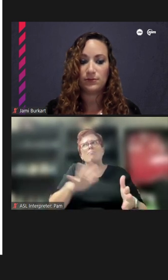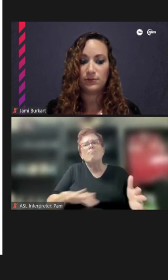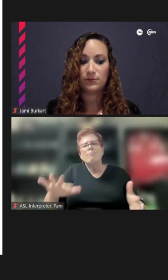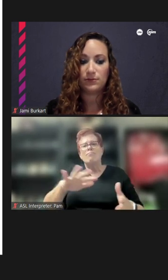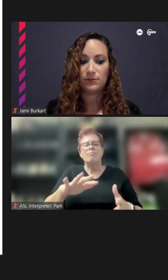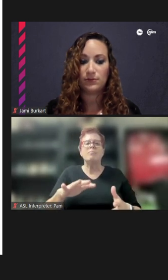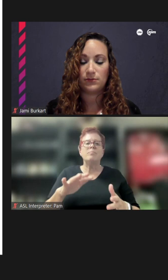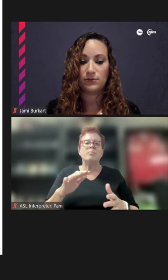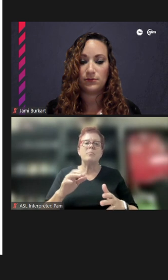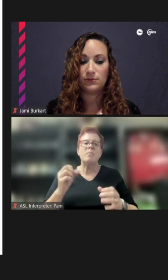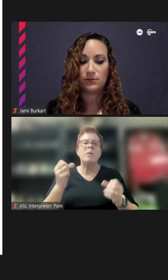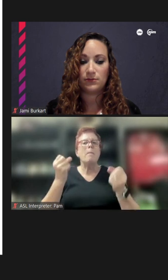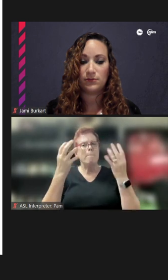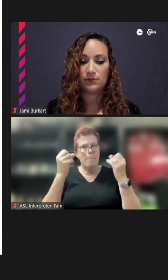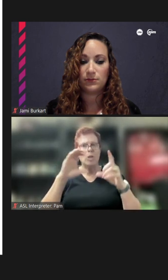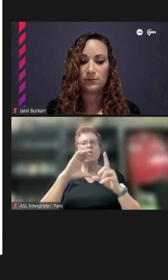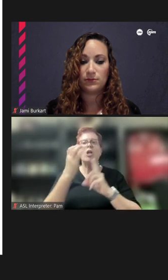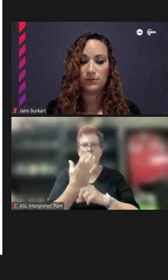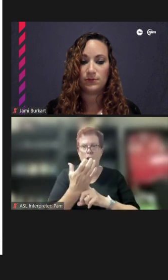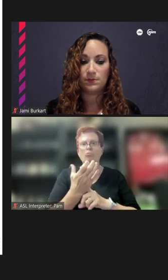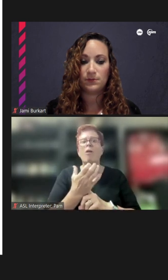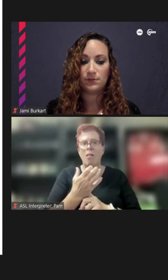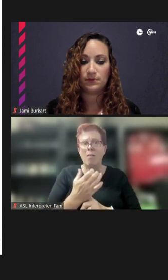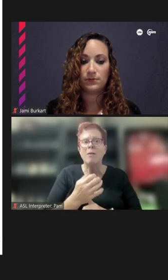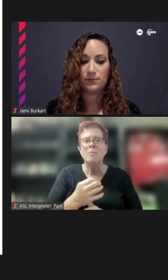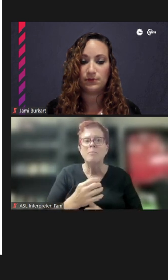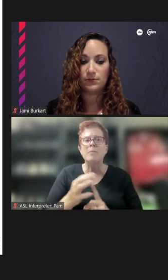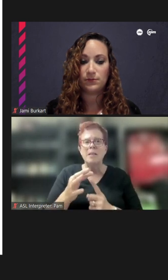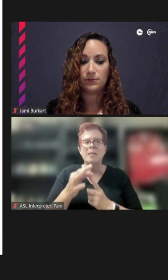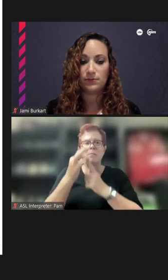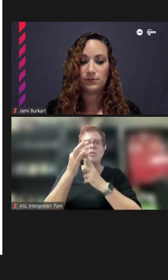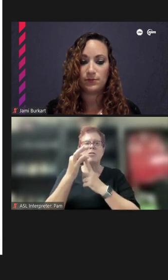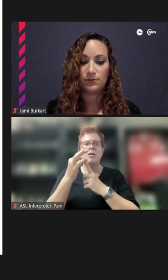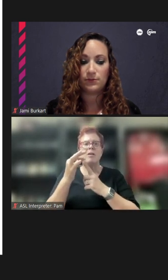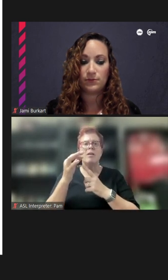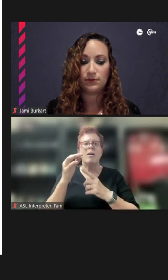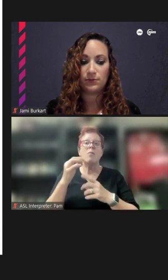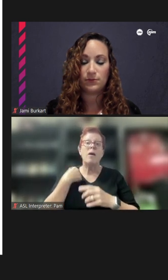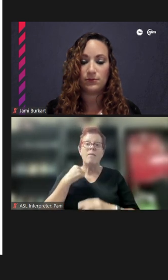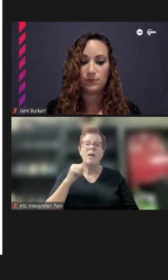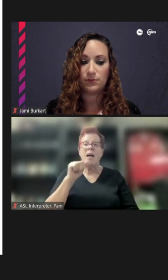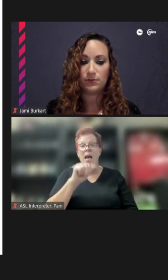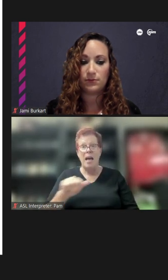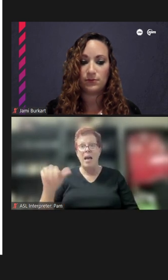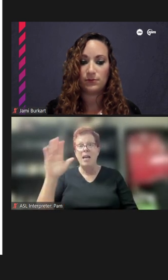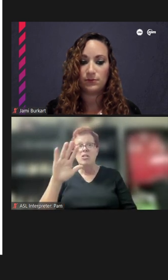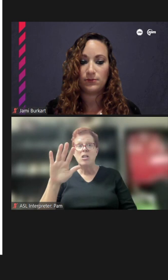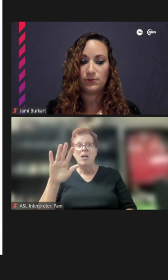mainly multiculturalism, especially, you know, if we have Asia on Argyle. We have the Pagoda,